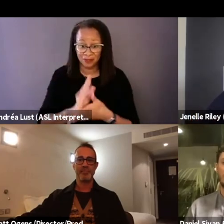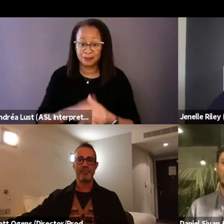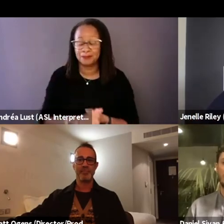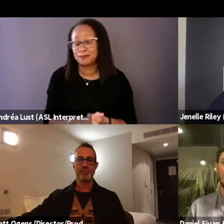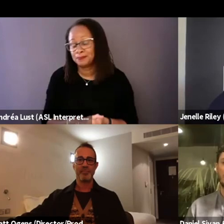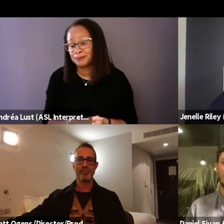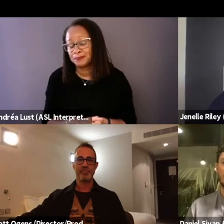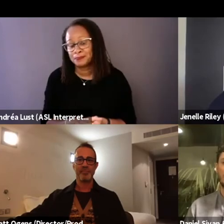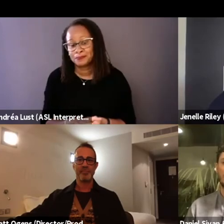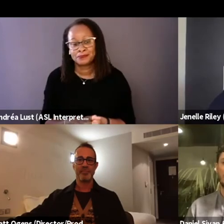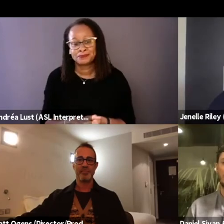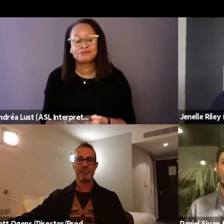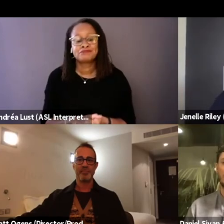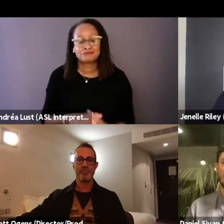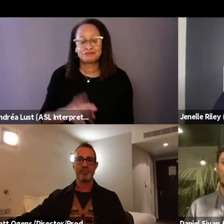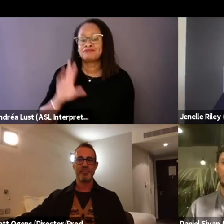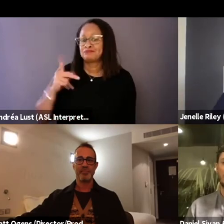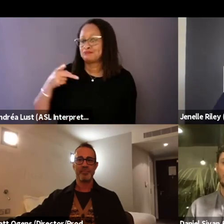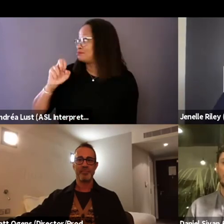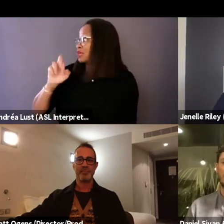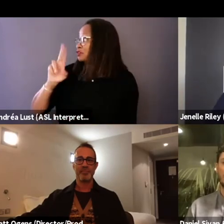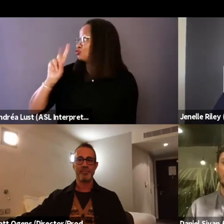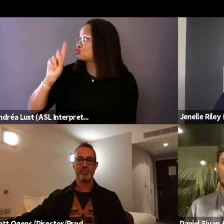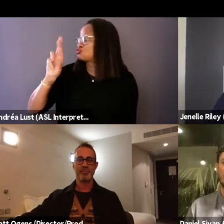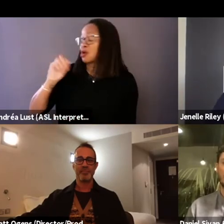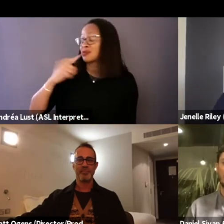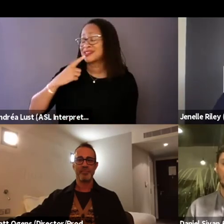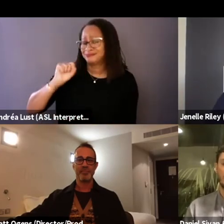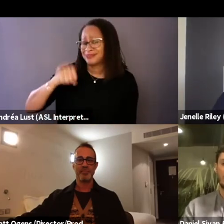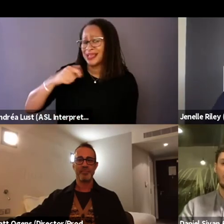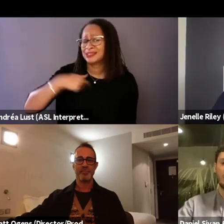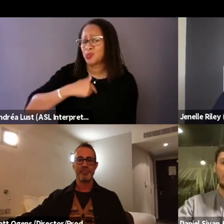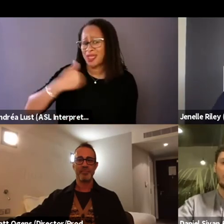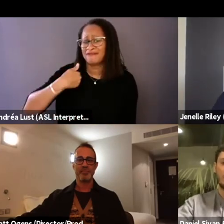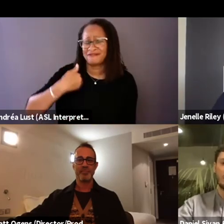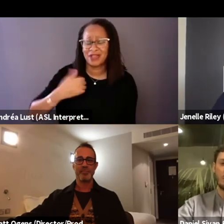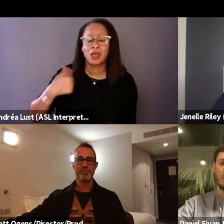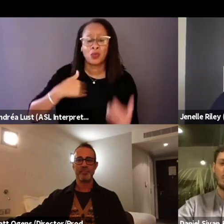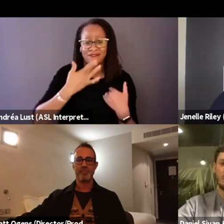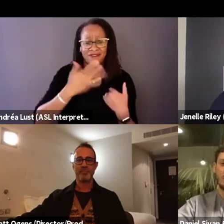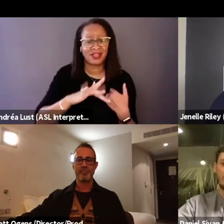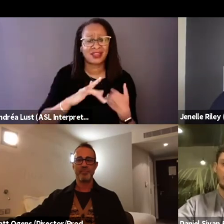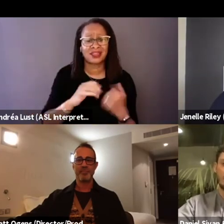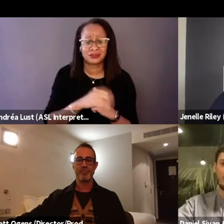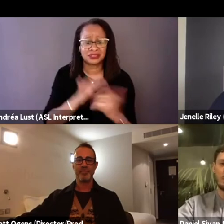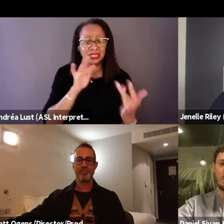We have, we've been fortunate that we've been able to keep in touch with many of them